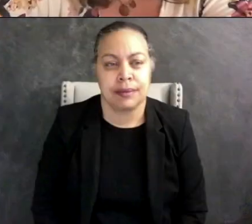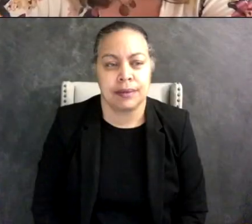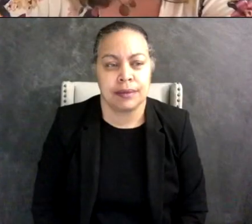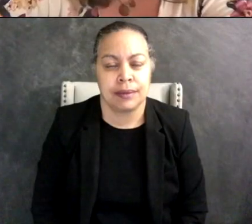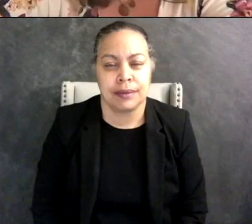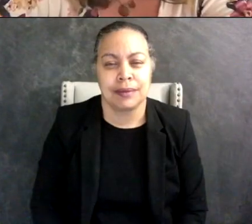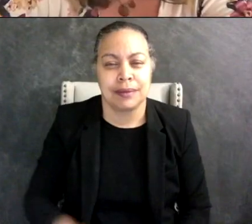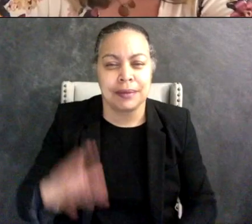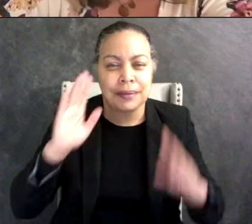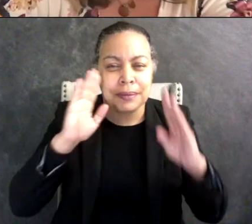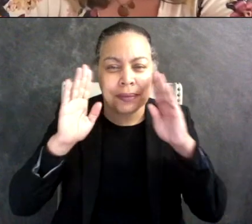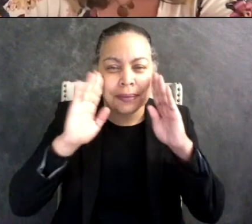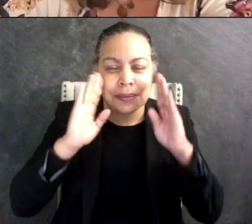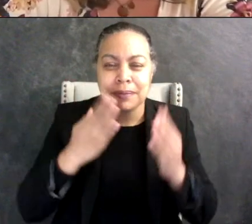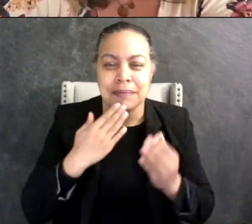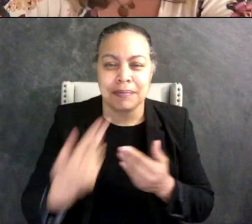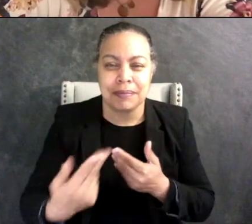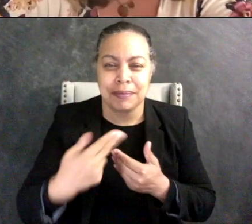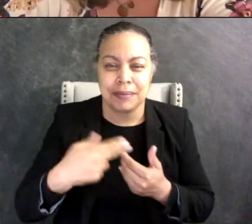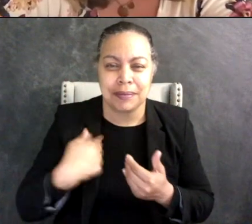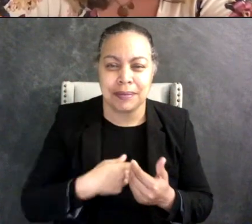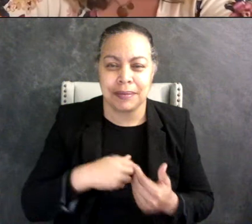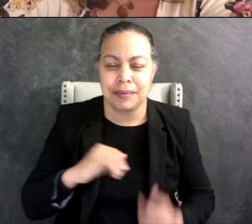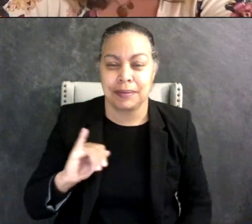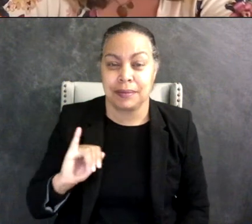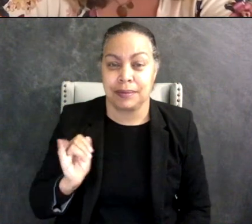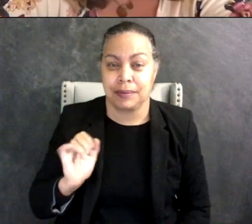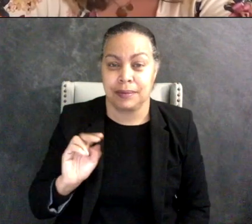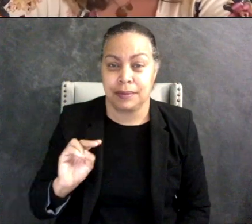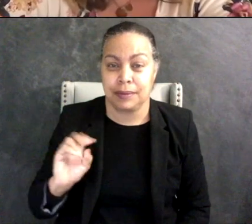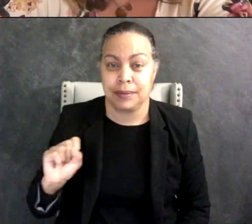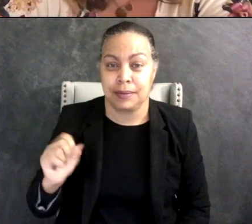Hi everyone, thanks for joining us. I'm Jen Schonger from the New Jersey Autism Center